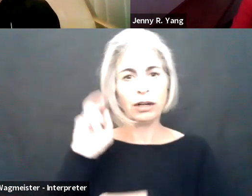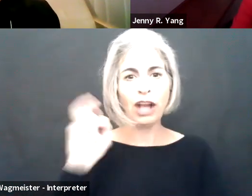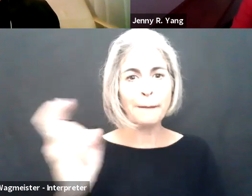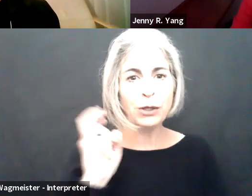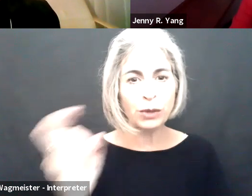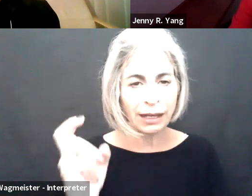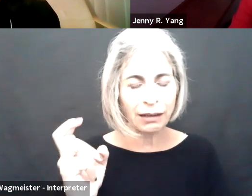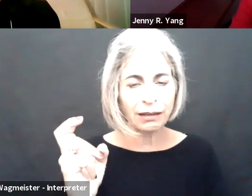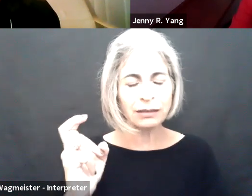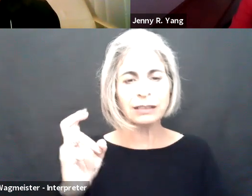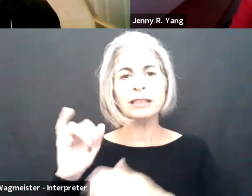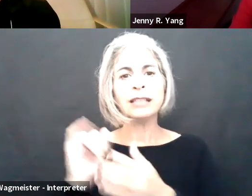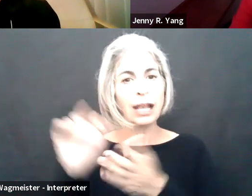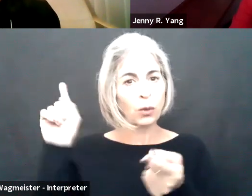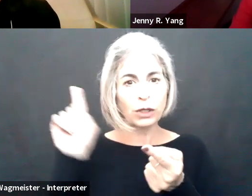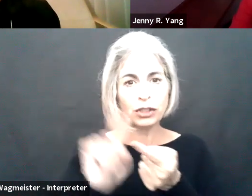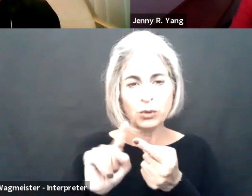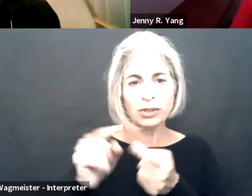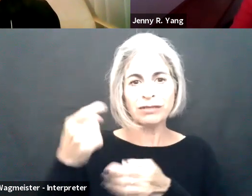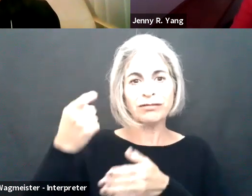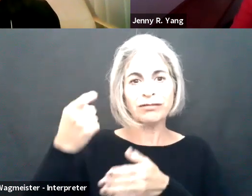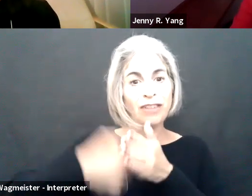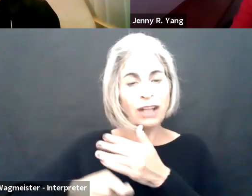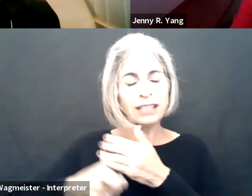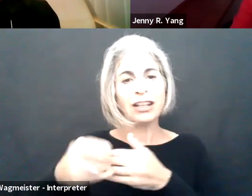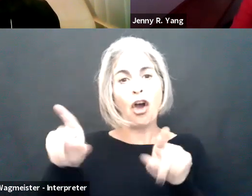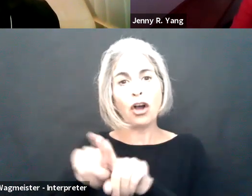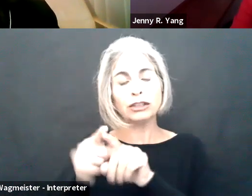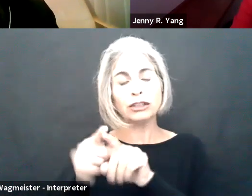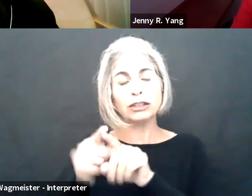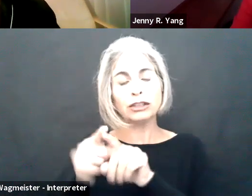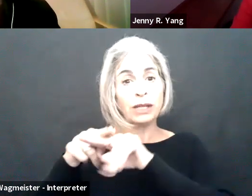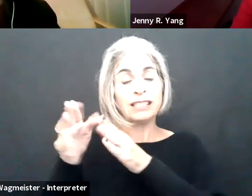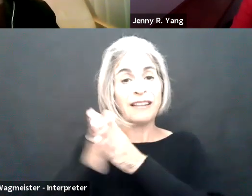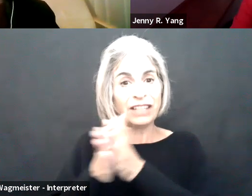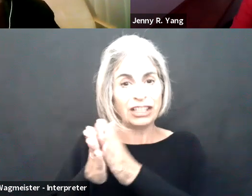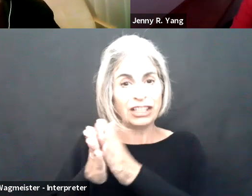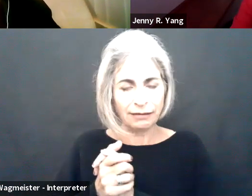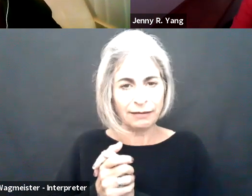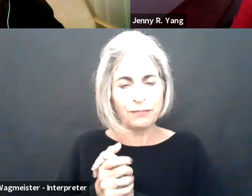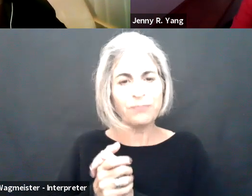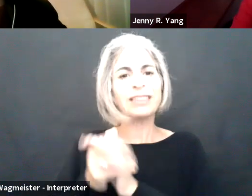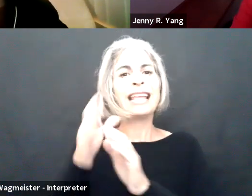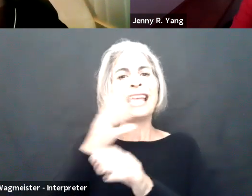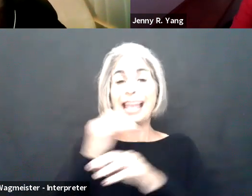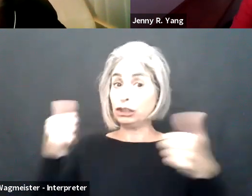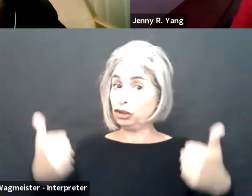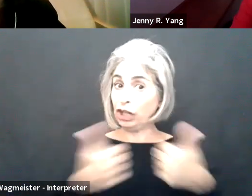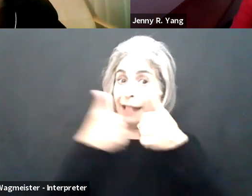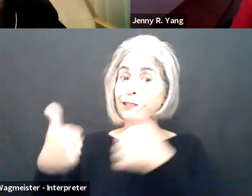for those who face barriers to commuting. For employers can be reduce overhead costs and also increase efficiency.